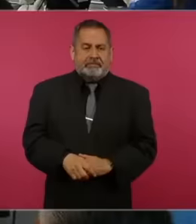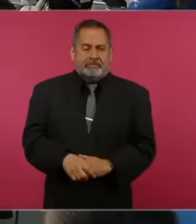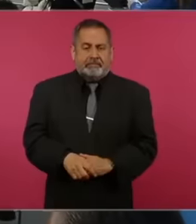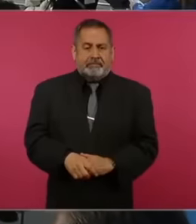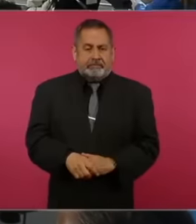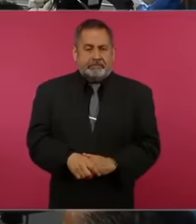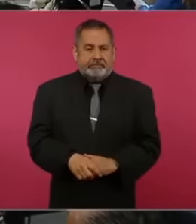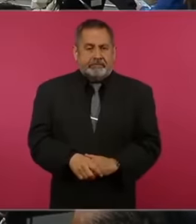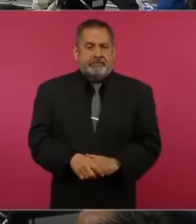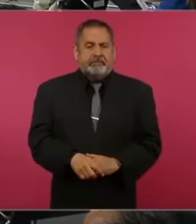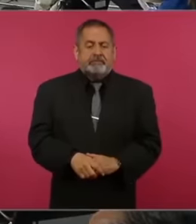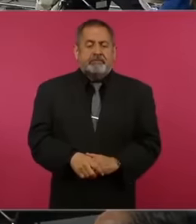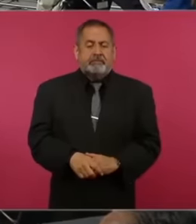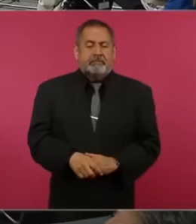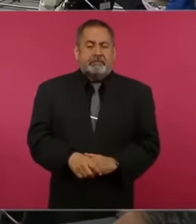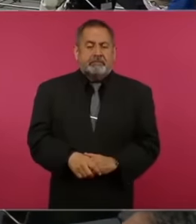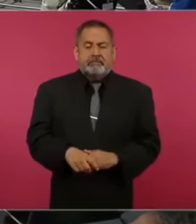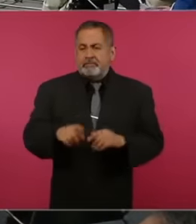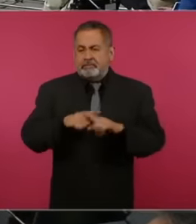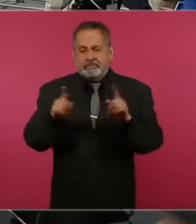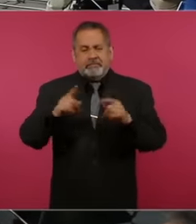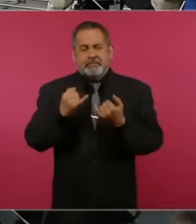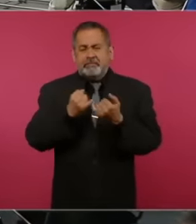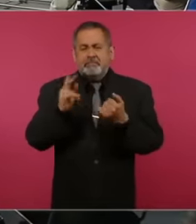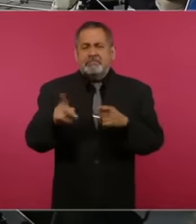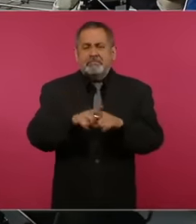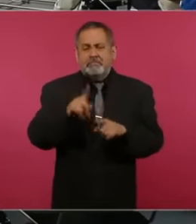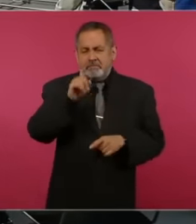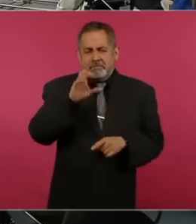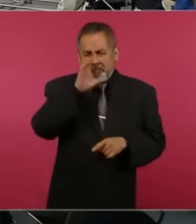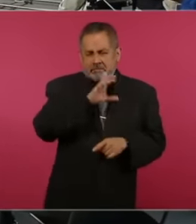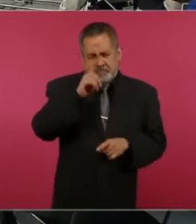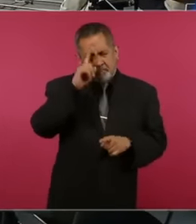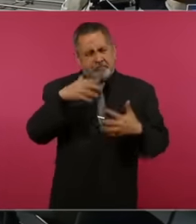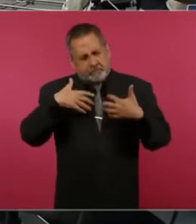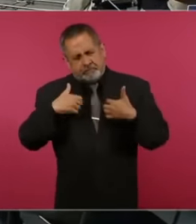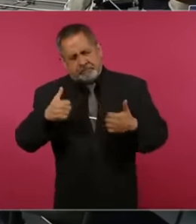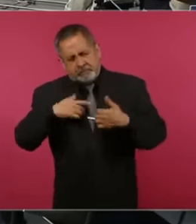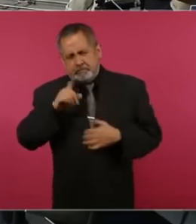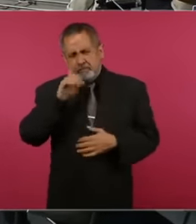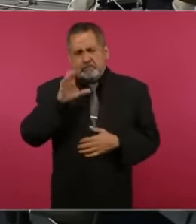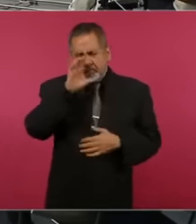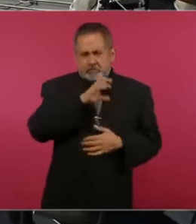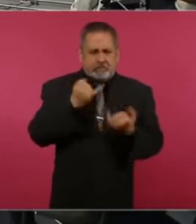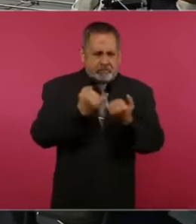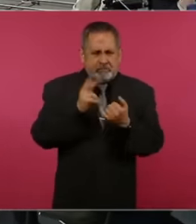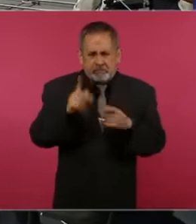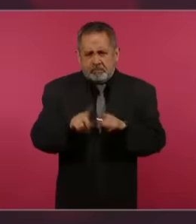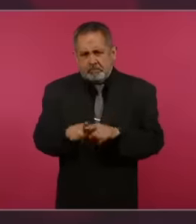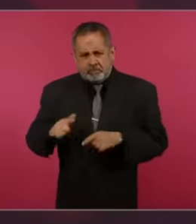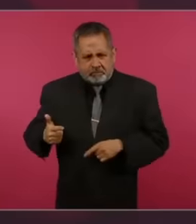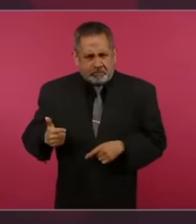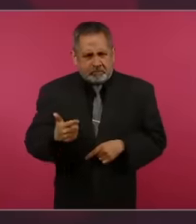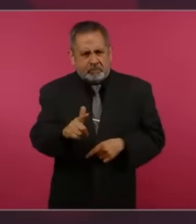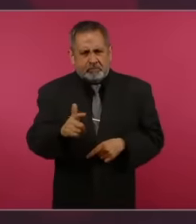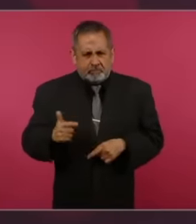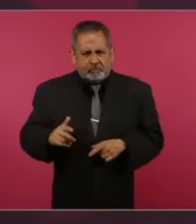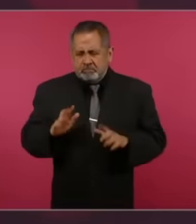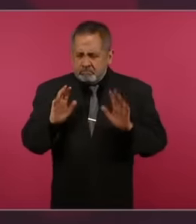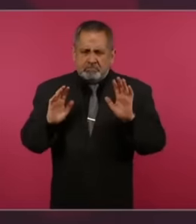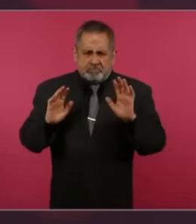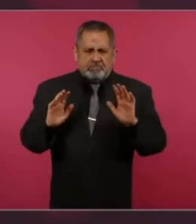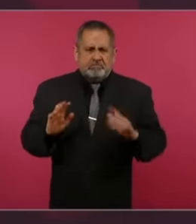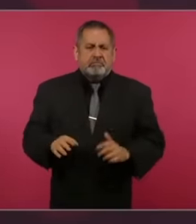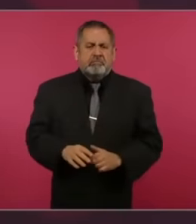as in Aguascalientes that I do understand what about Aguascalientes as well as what about Guanajuato Este but the